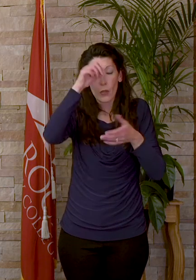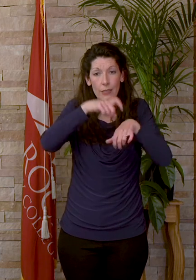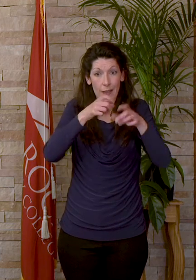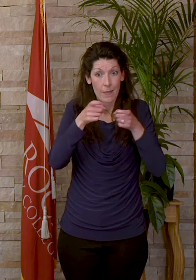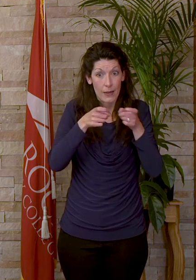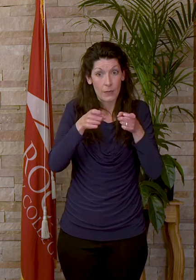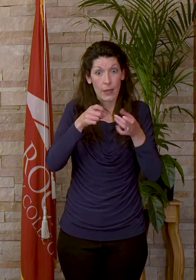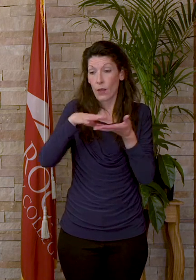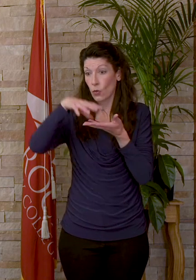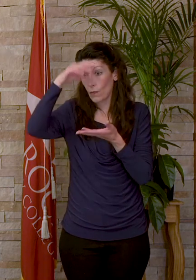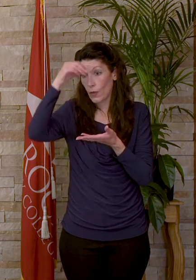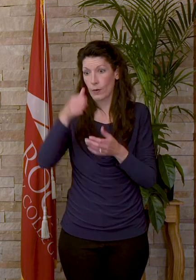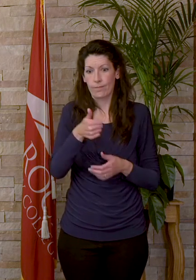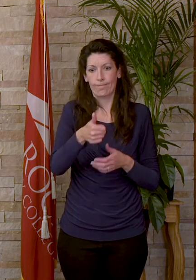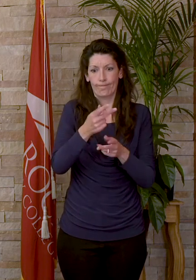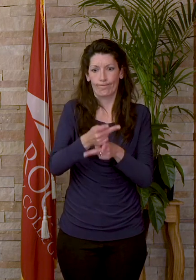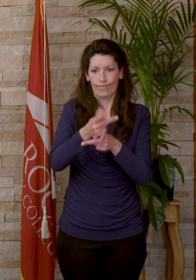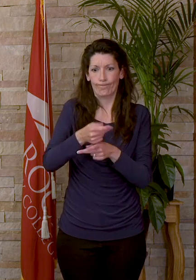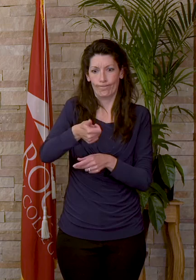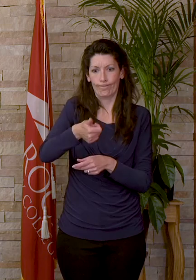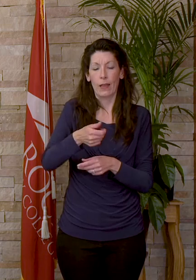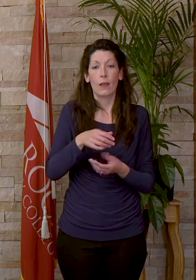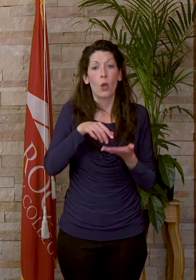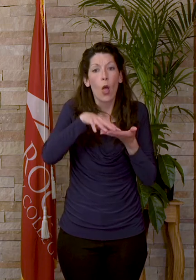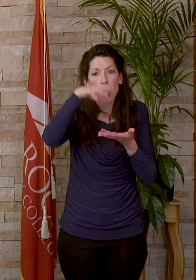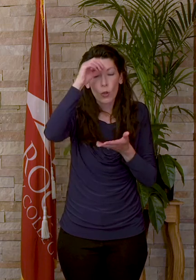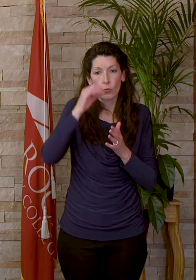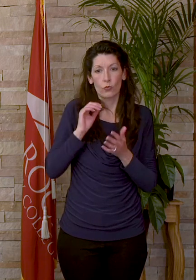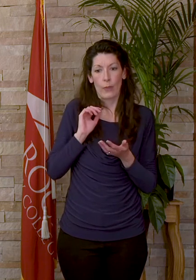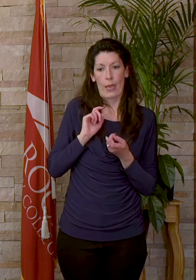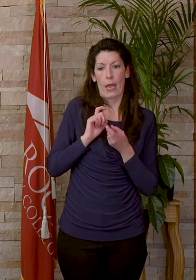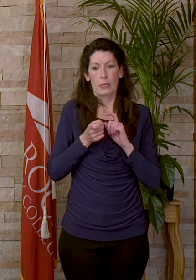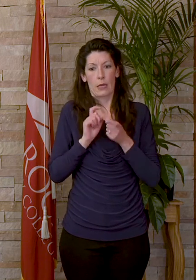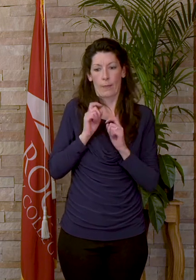learned to be self-sufficient, you've learned to be adaptable, resilient, and creative, you've learned